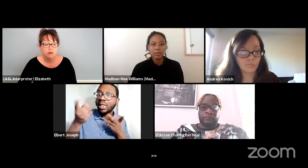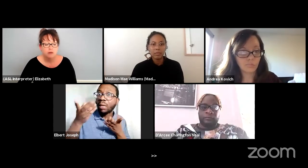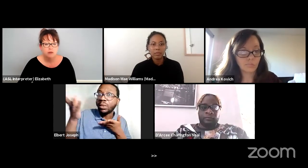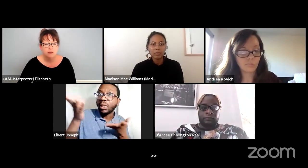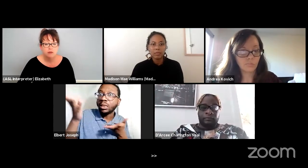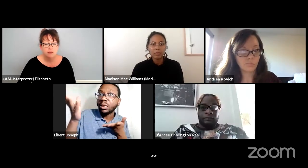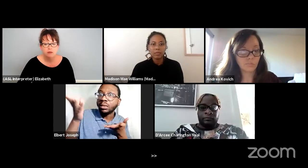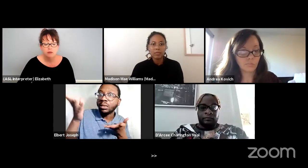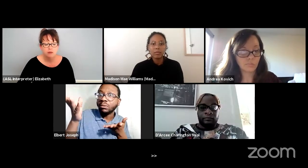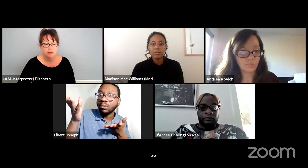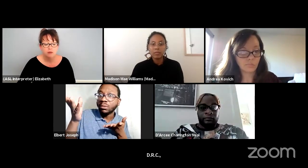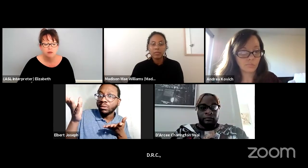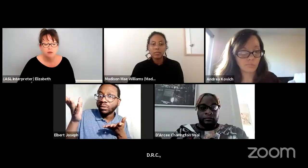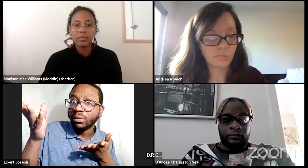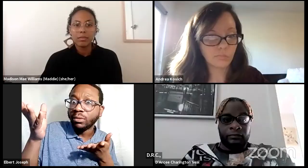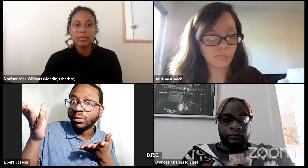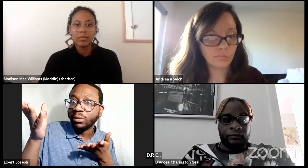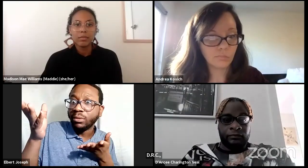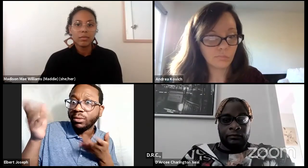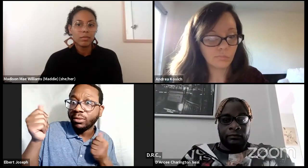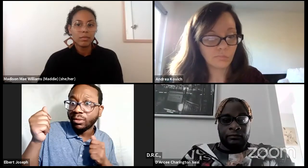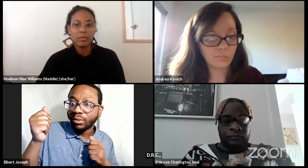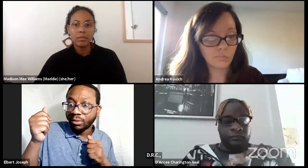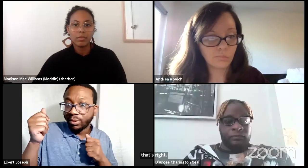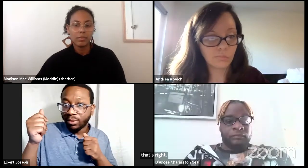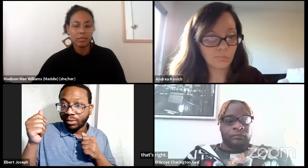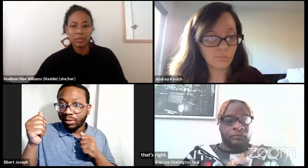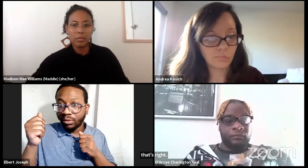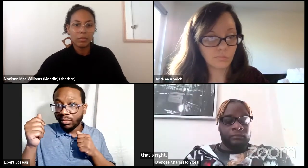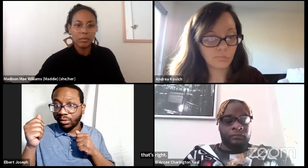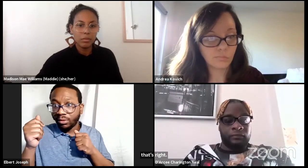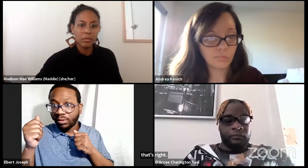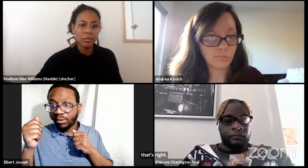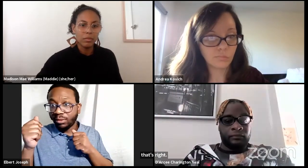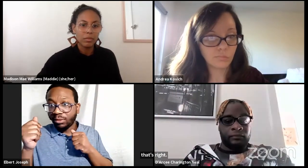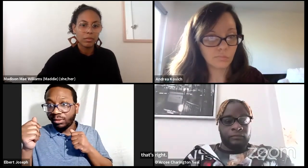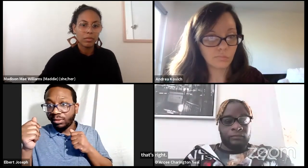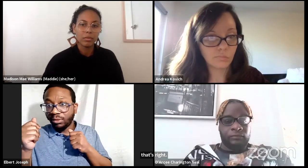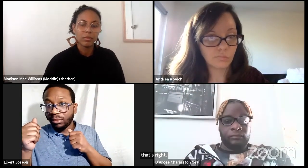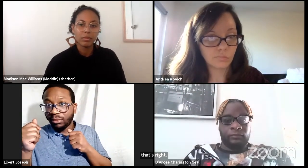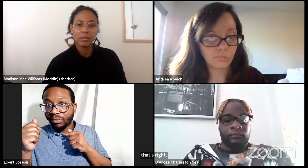And I actually was just thinking that any of you want to add to D'Arcees comment. Anyone to say something?